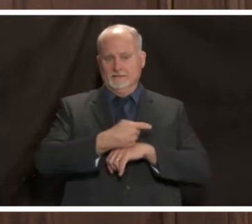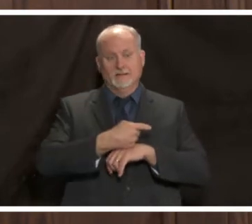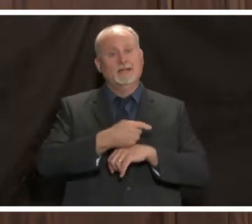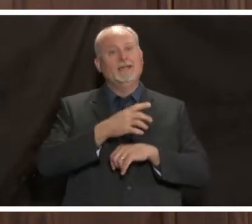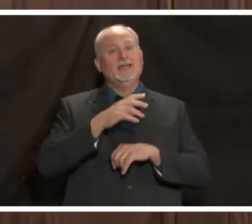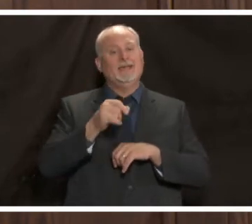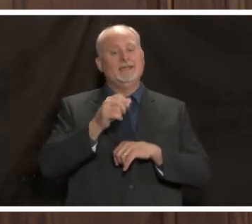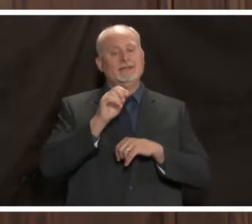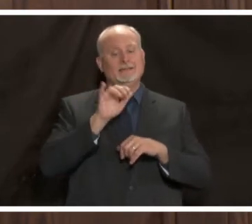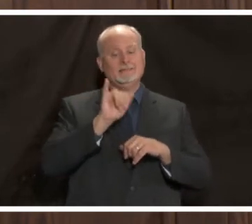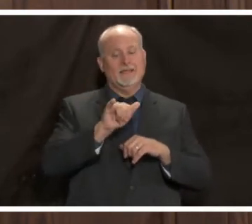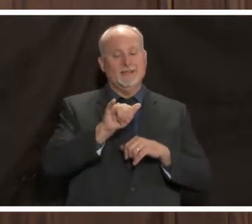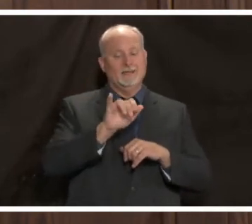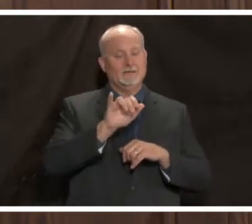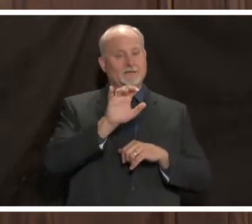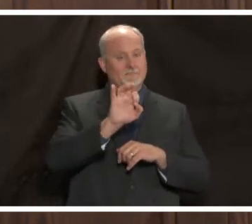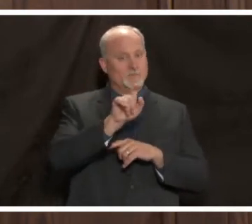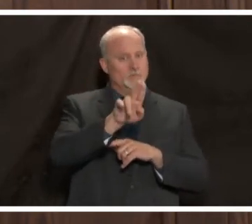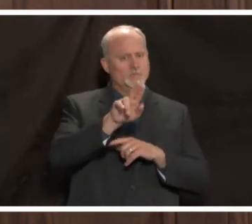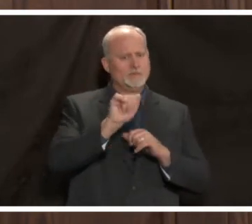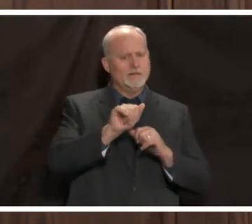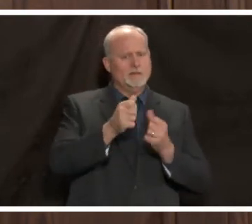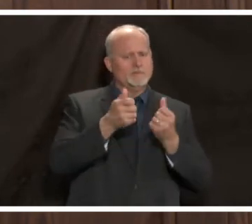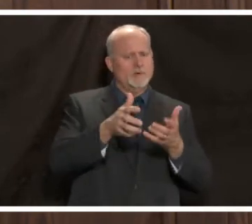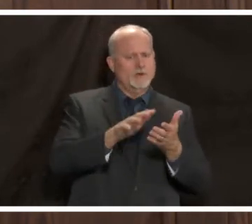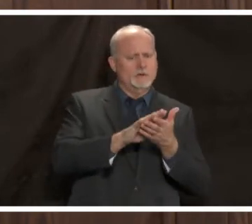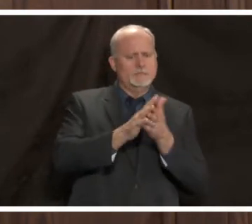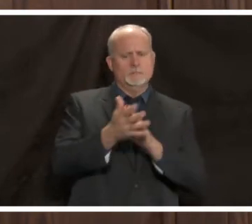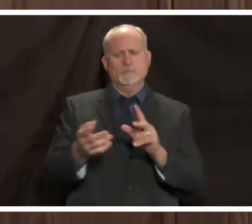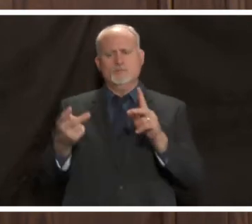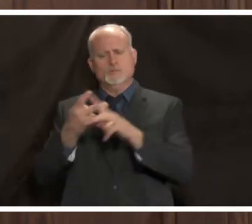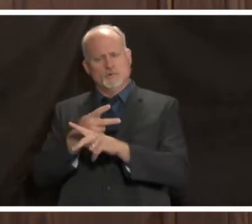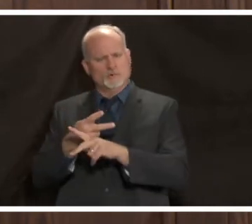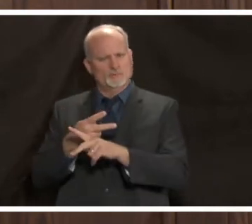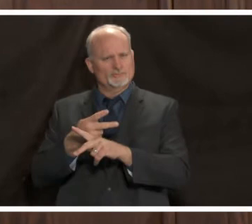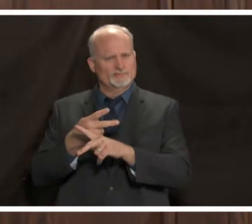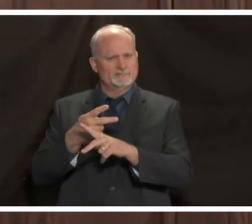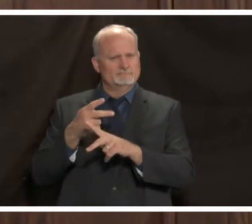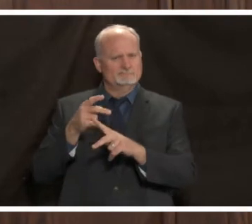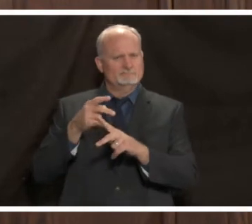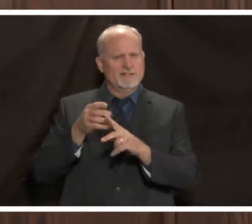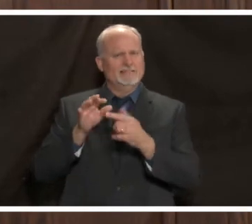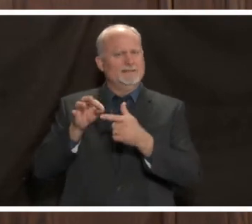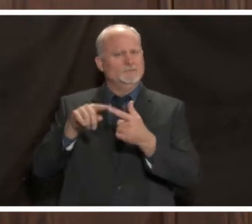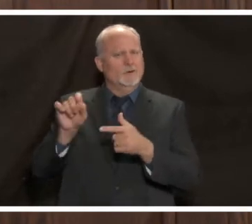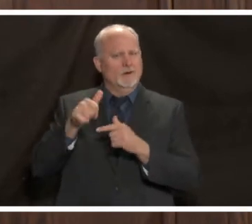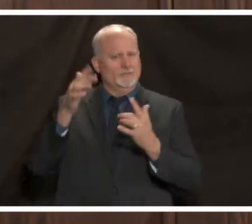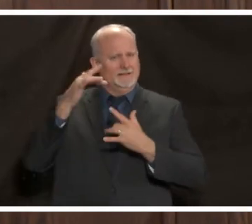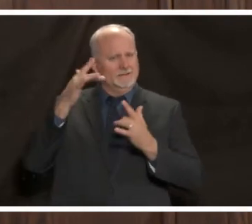to something very severe and put people in the hospital but fortunately for that entity for flu